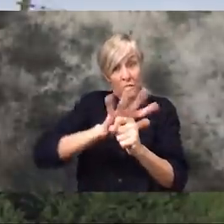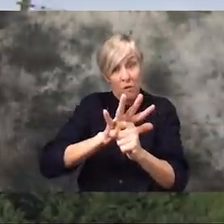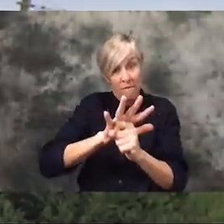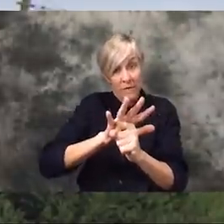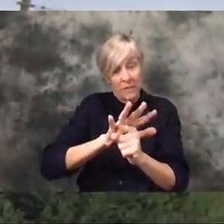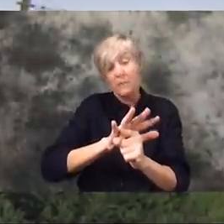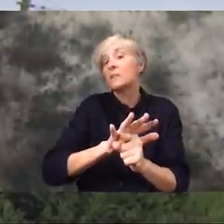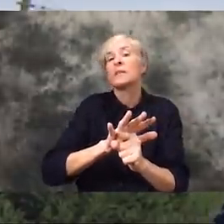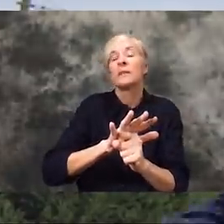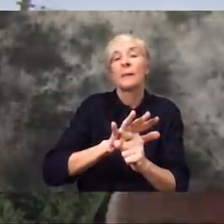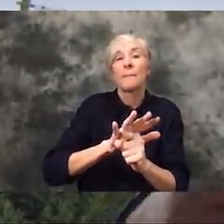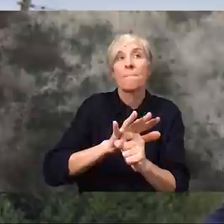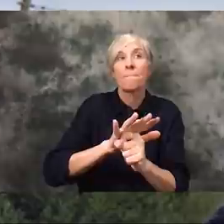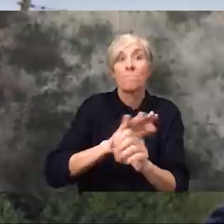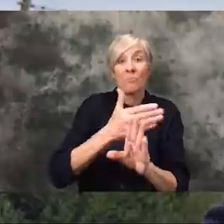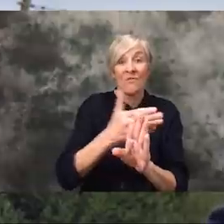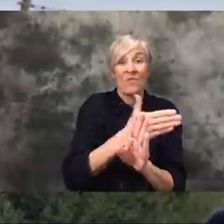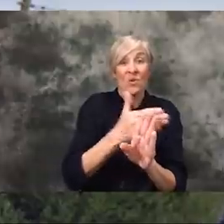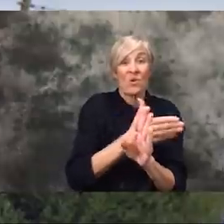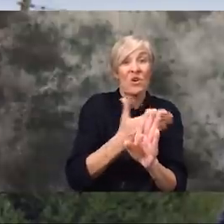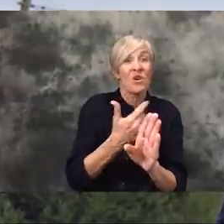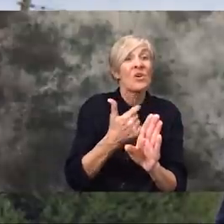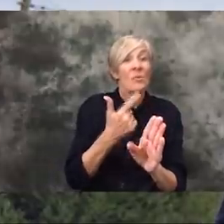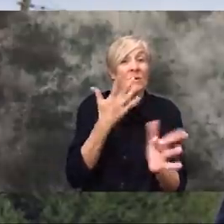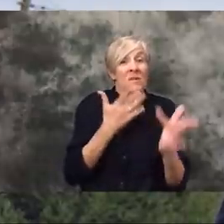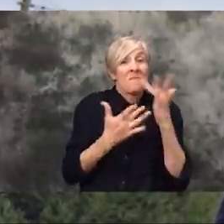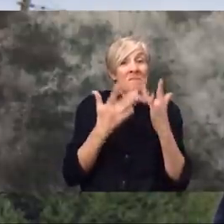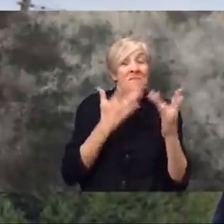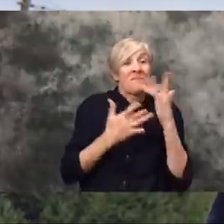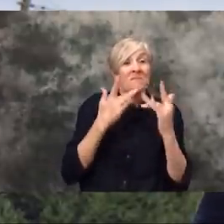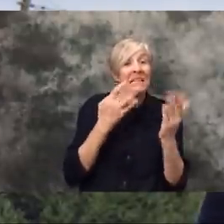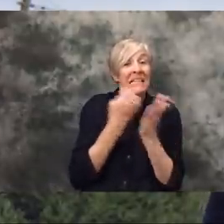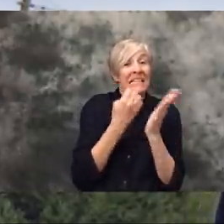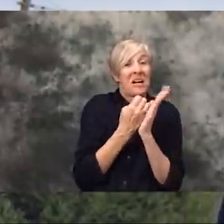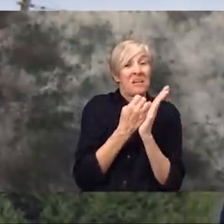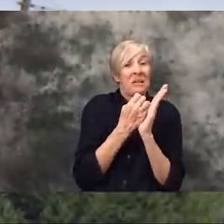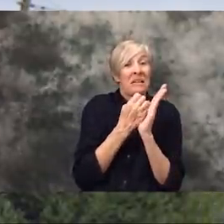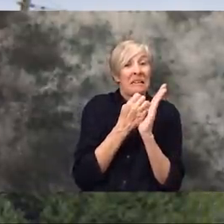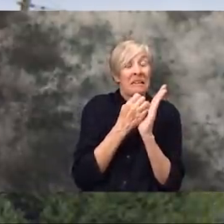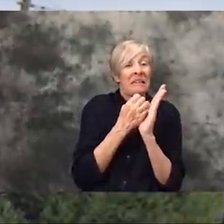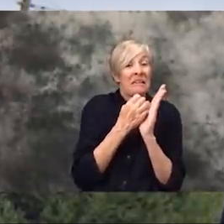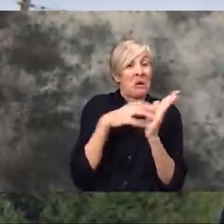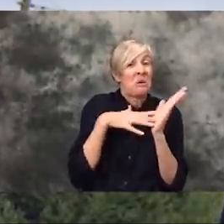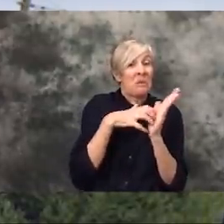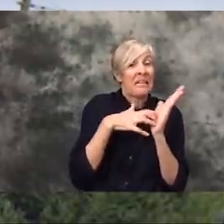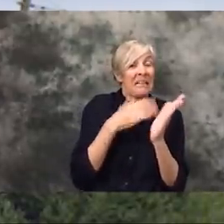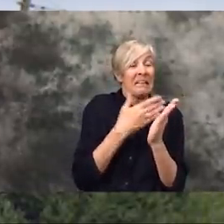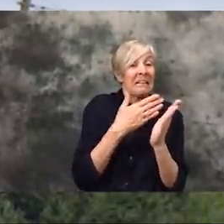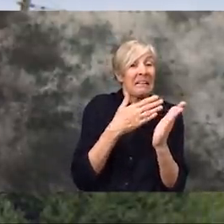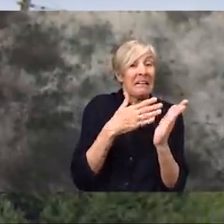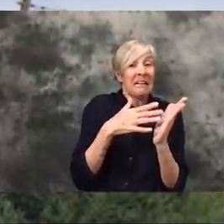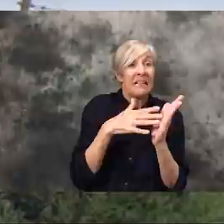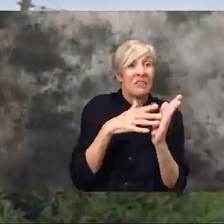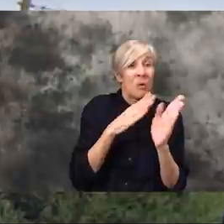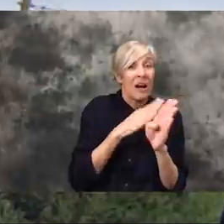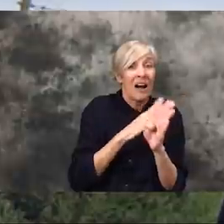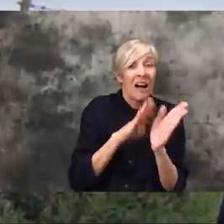already coming out of a tough recession. So we are pretty much jumping back into